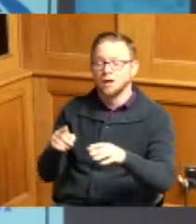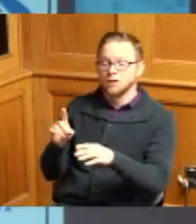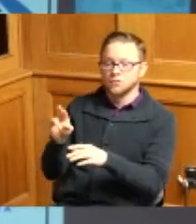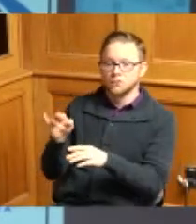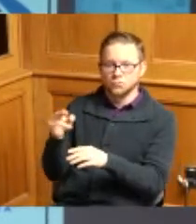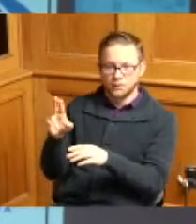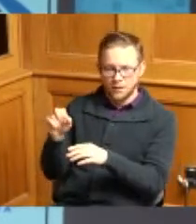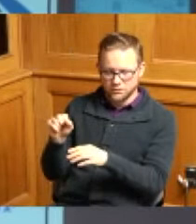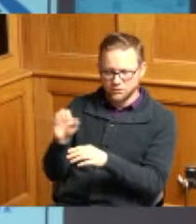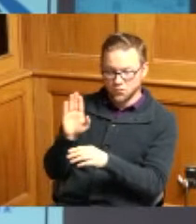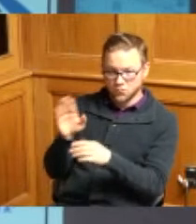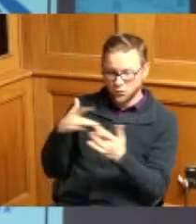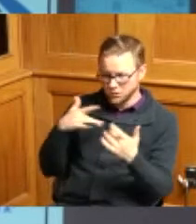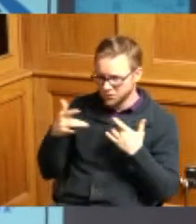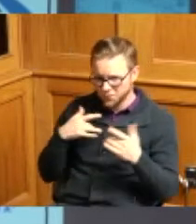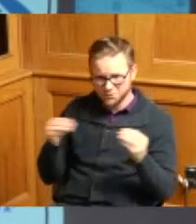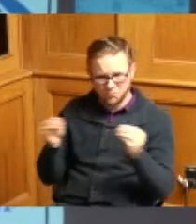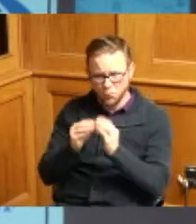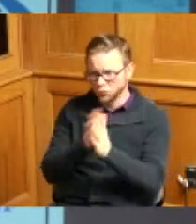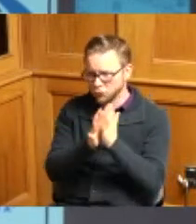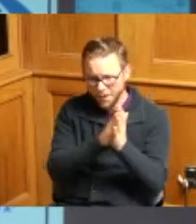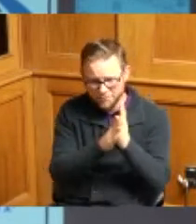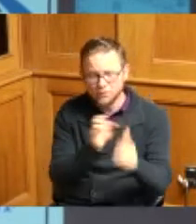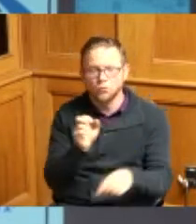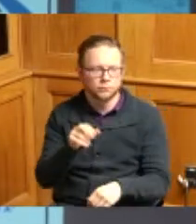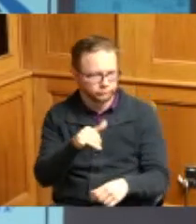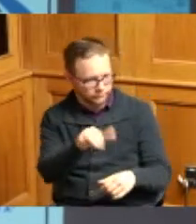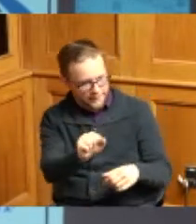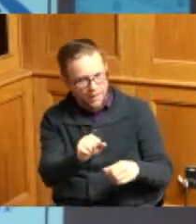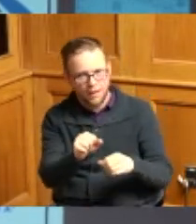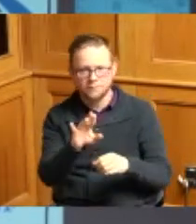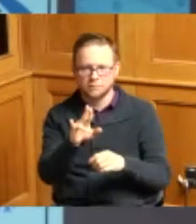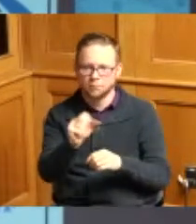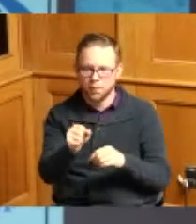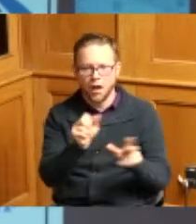is it to increase traffic or can increase traffic buses I'm just trying to get to the